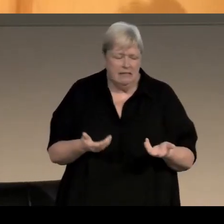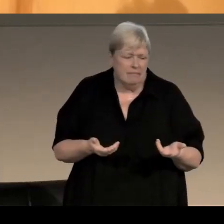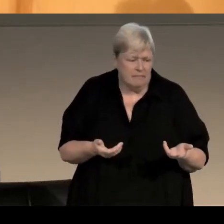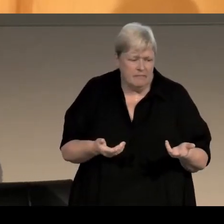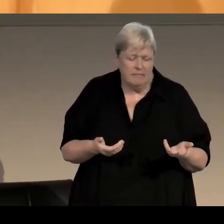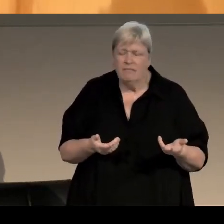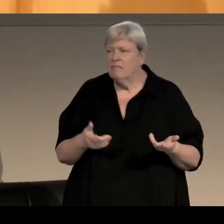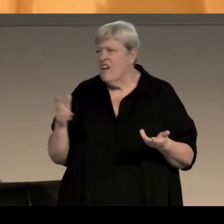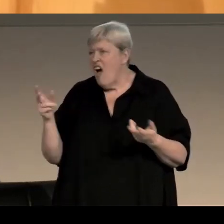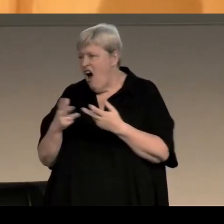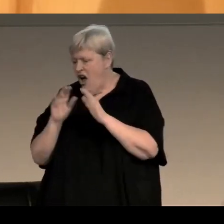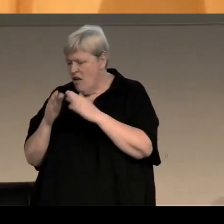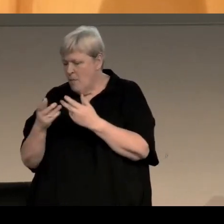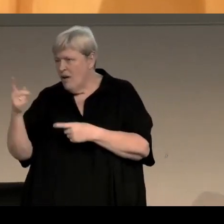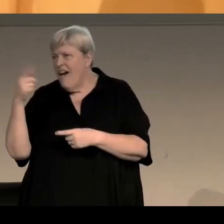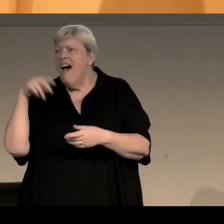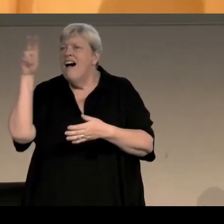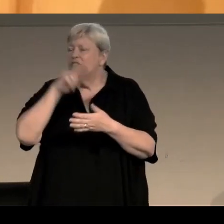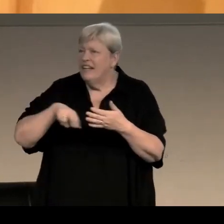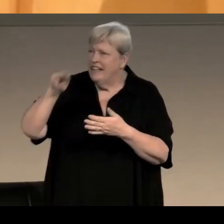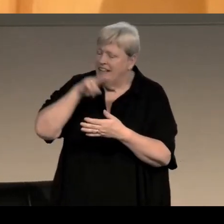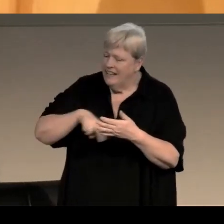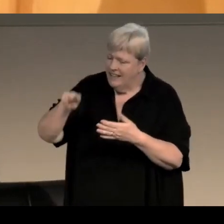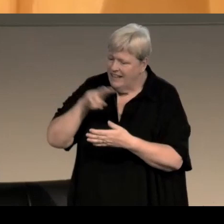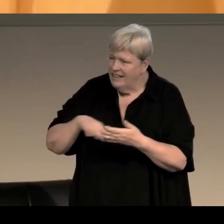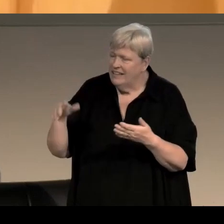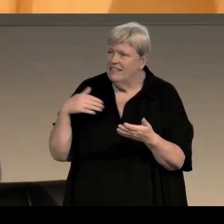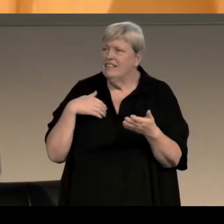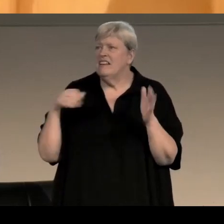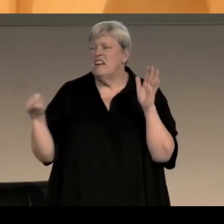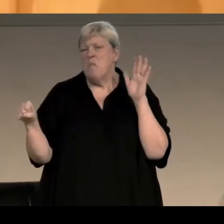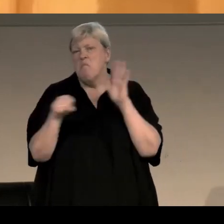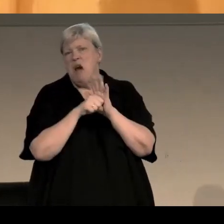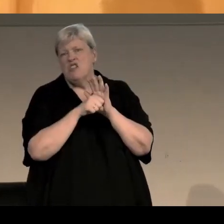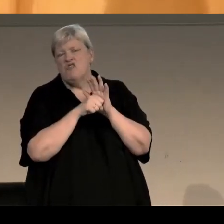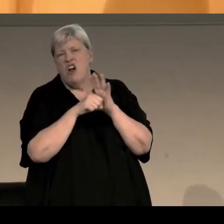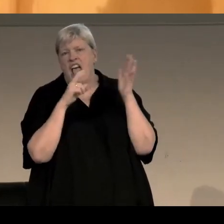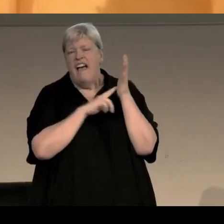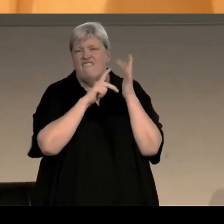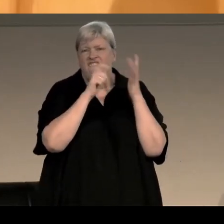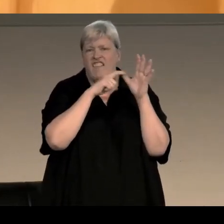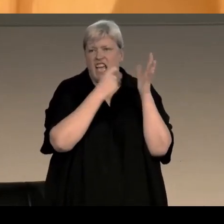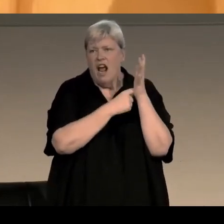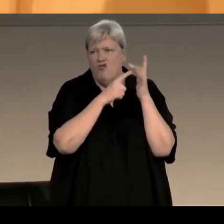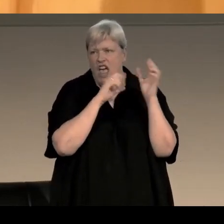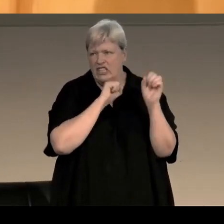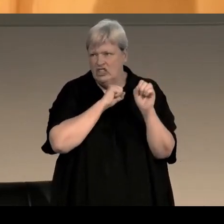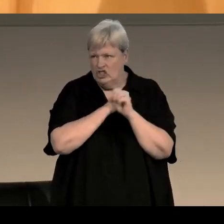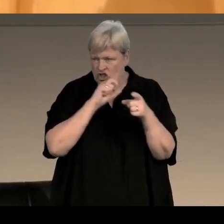And so I used to reread The Murder at the Vicarage on a regular basis because it was the only other book in the house, and invariably